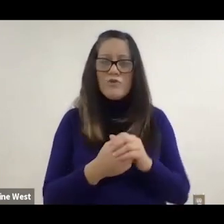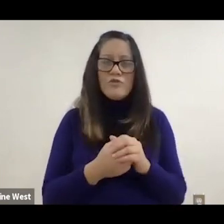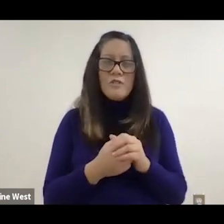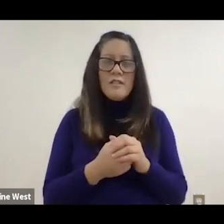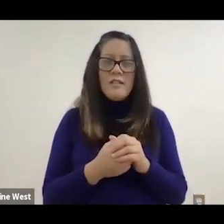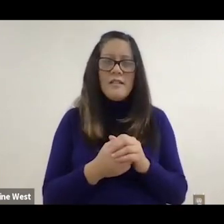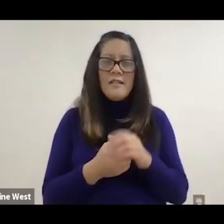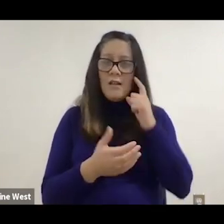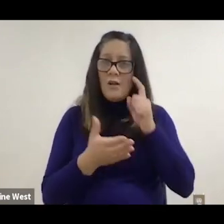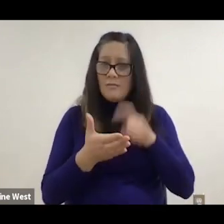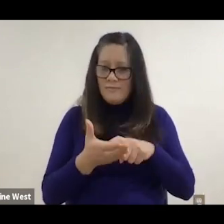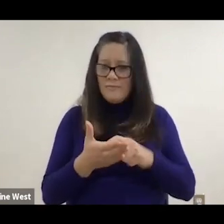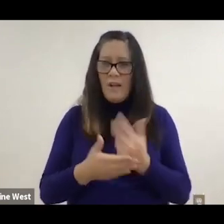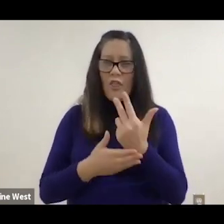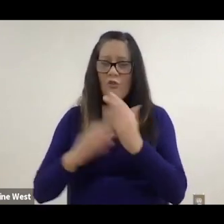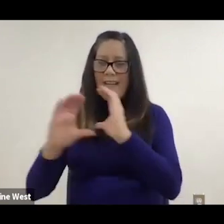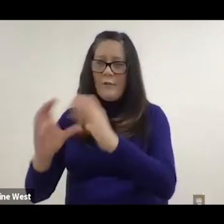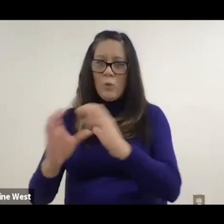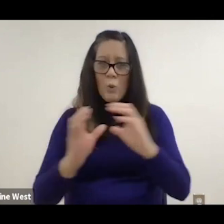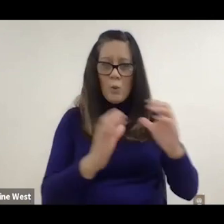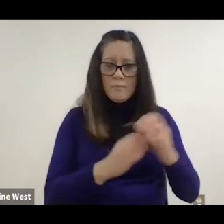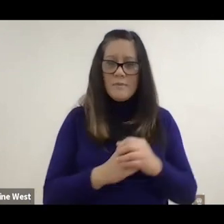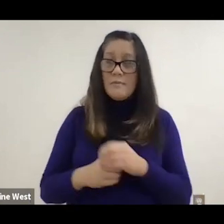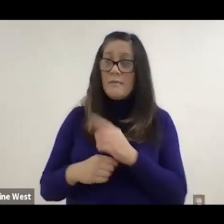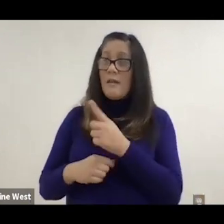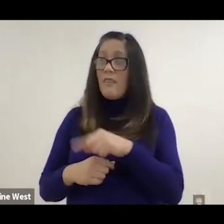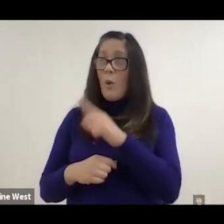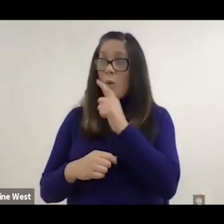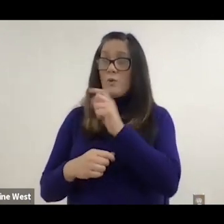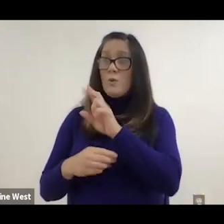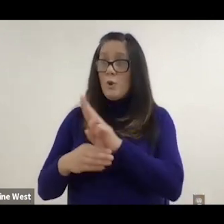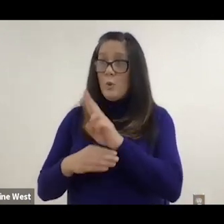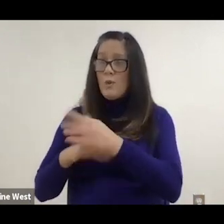sort of three groups, sort of, we called, gauged, disengaged and people